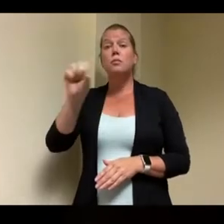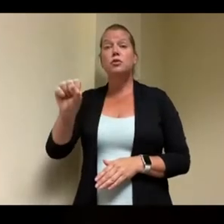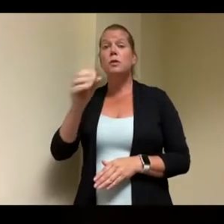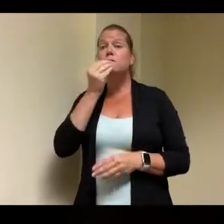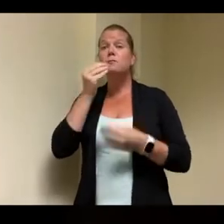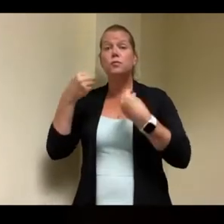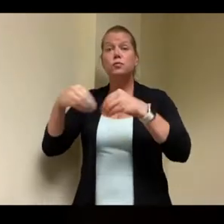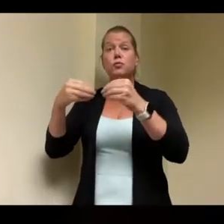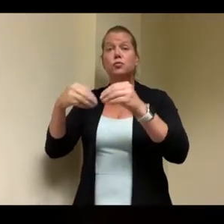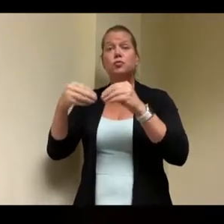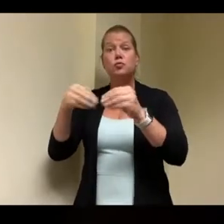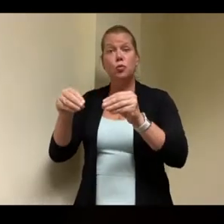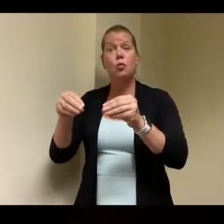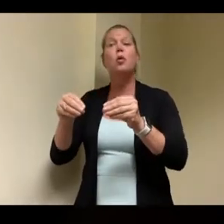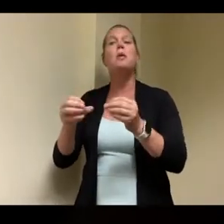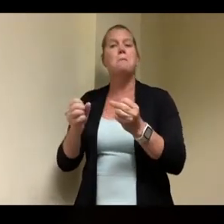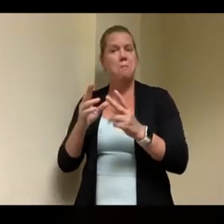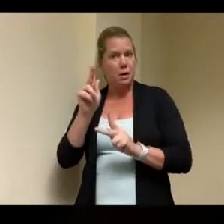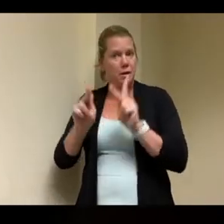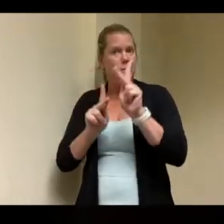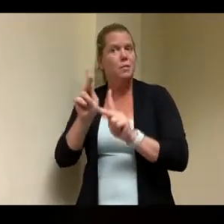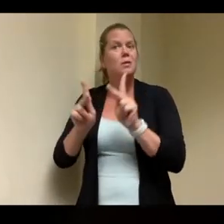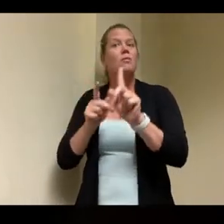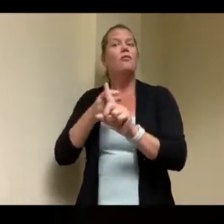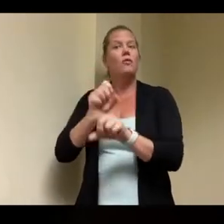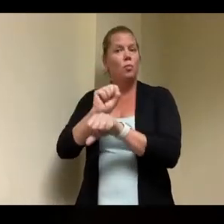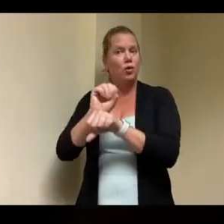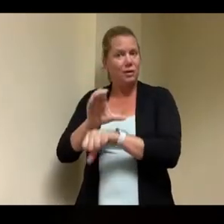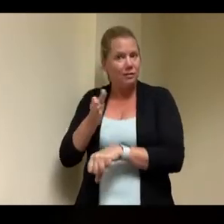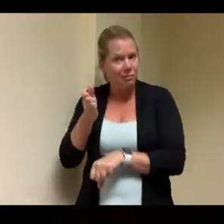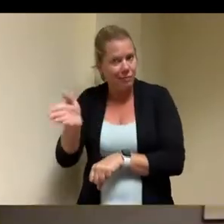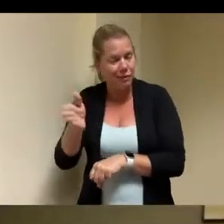employer of individuals with disabilities in new england